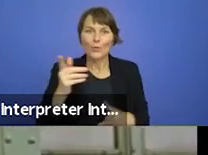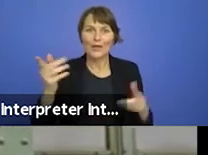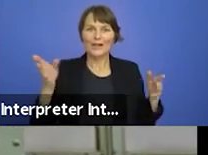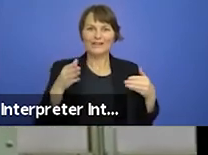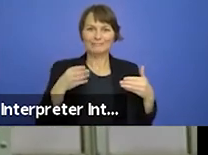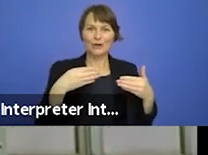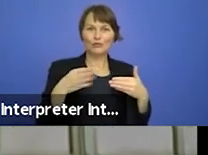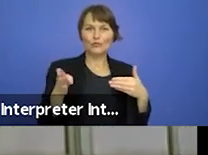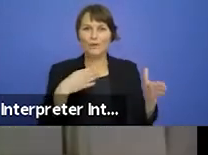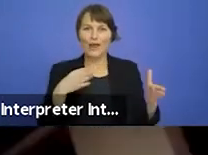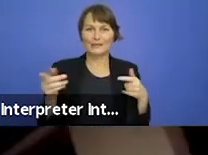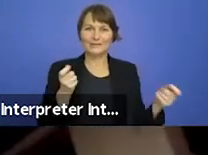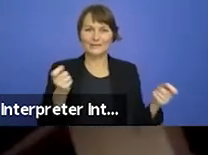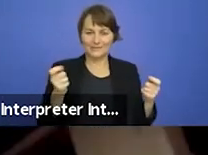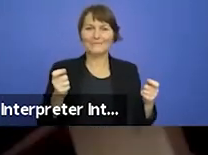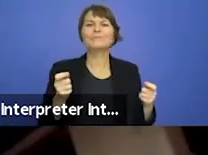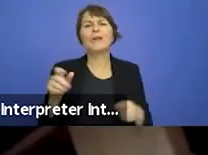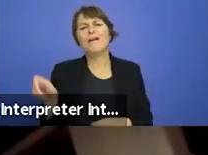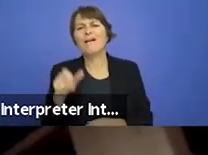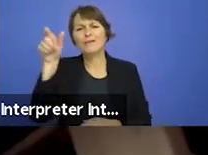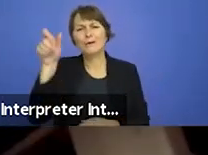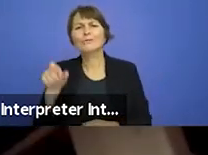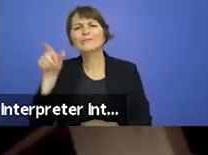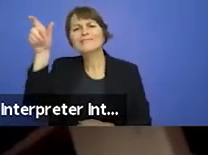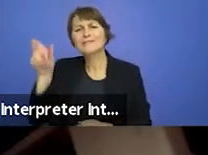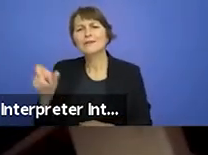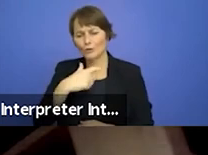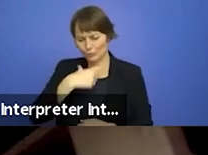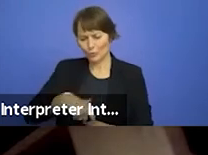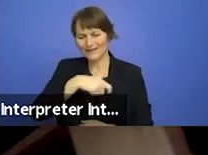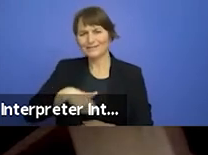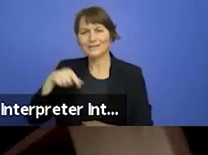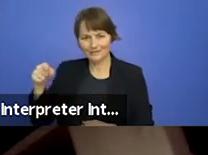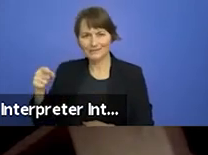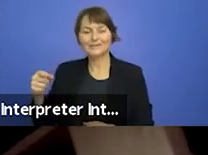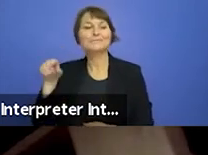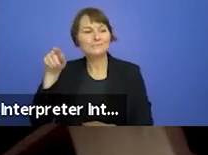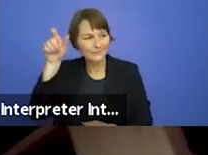distilled and contemporary version of Peer Gynt. Tiago Rodrigues flew over from Lisbon to talk to